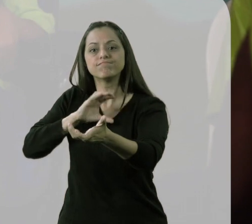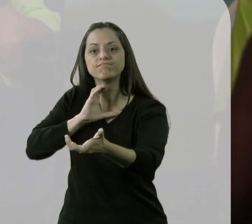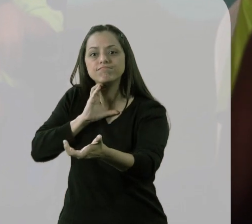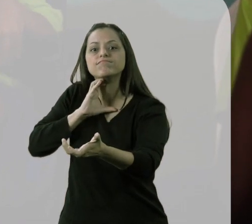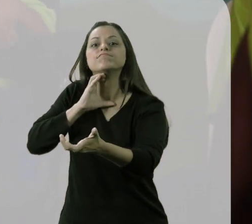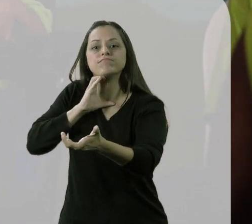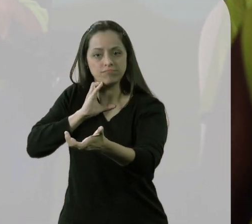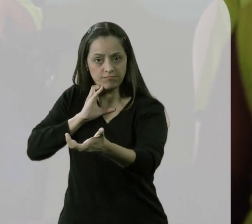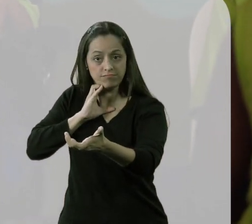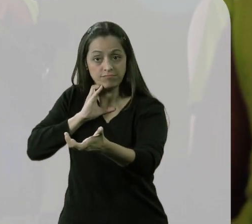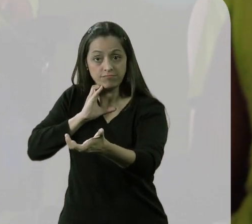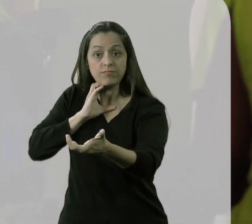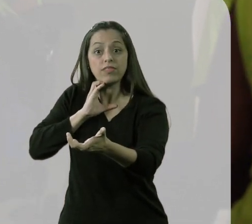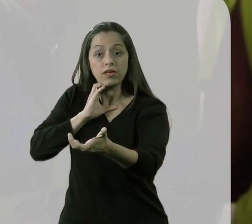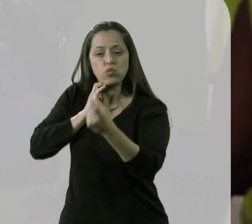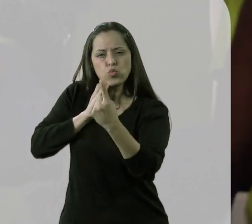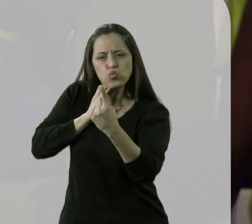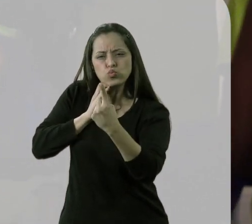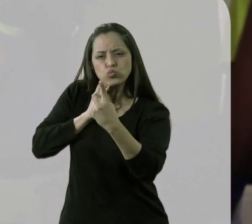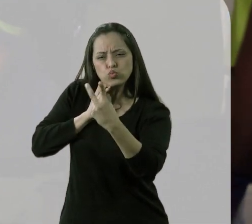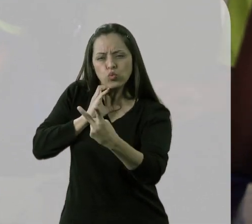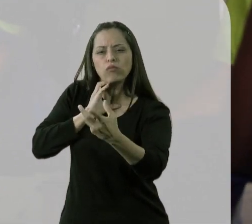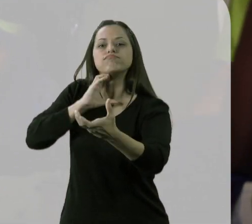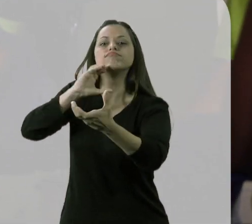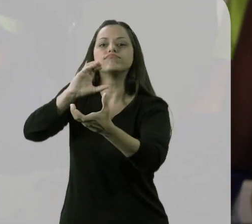He makes the handle with his neck and holds for at least two seconds